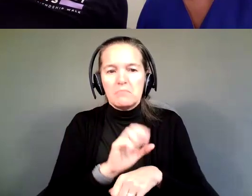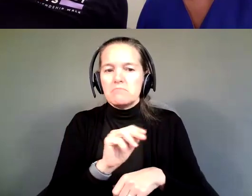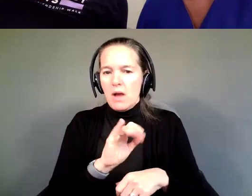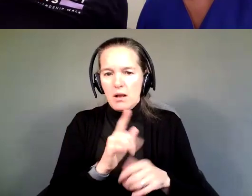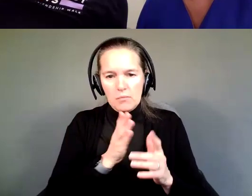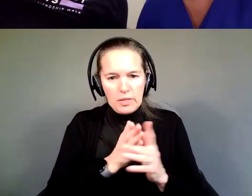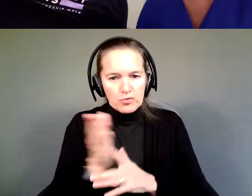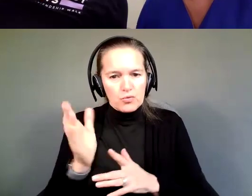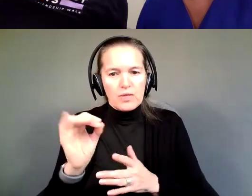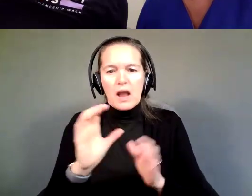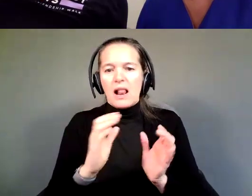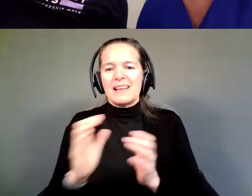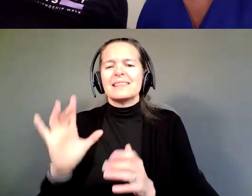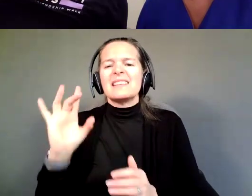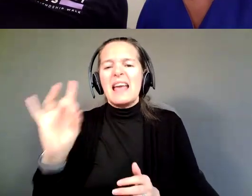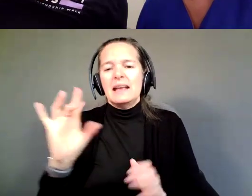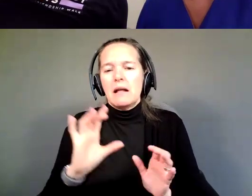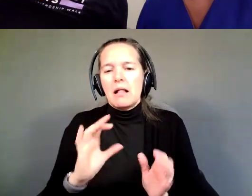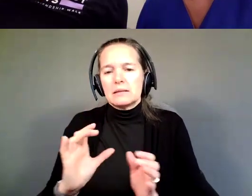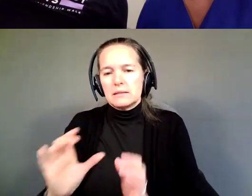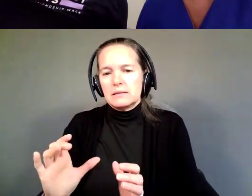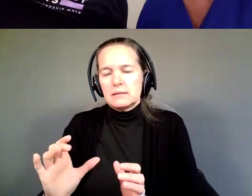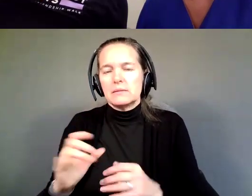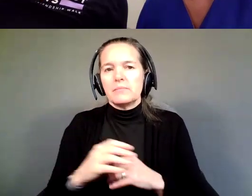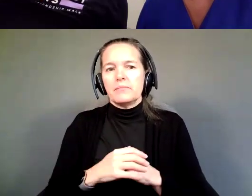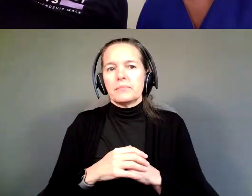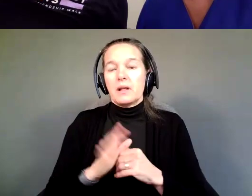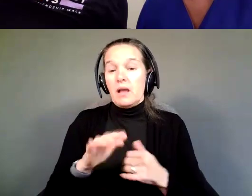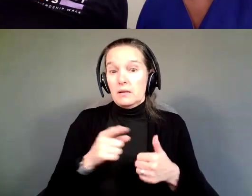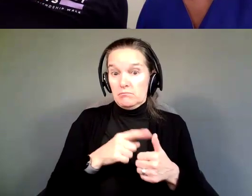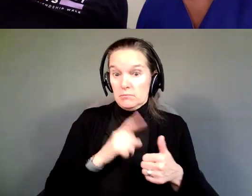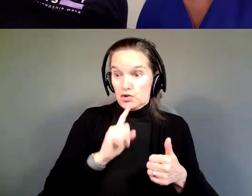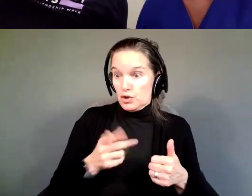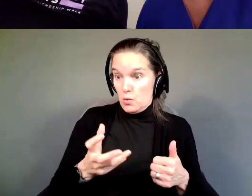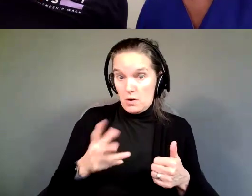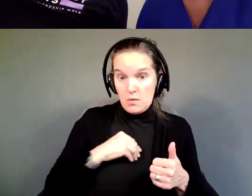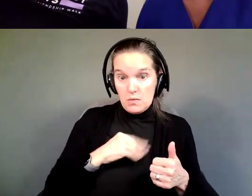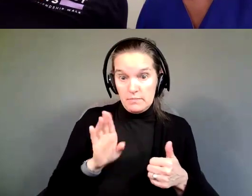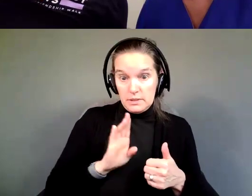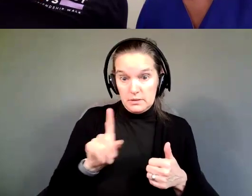We went through eight classes of, you know, are you sure you want to own a business? Marketing.